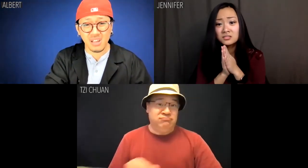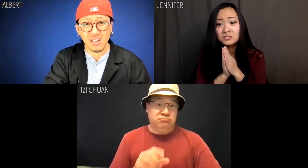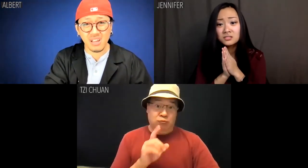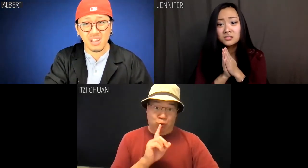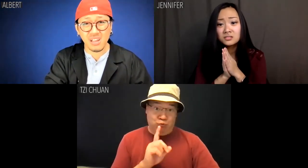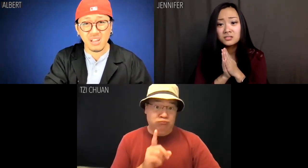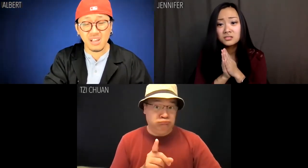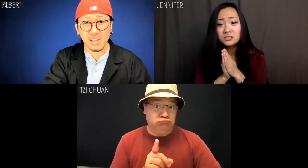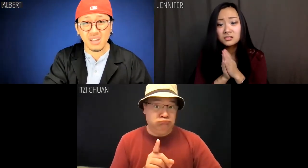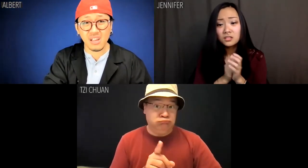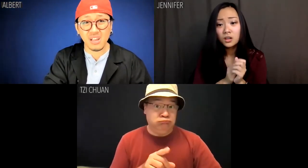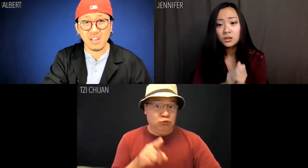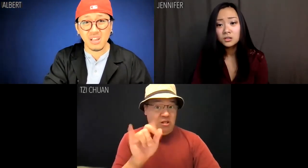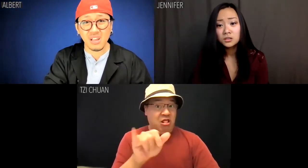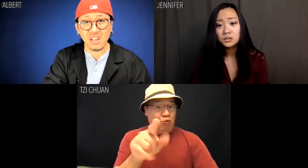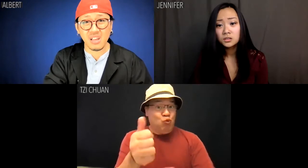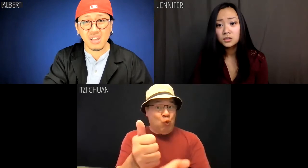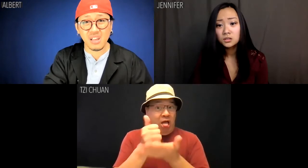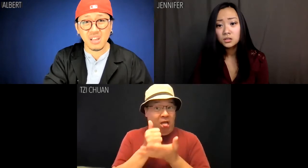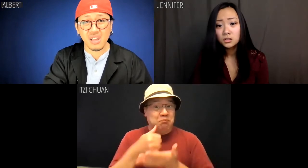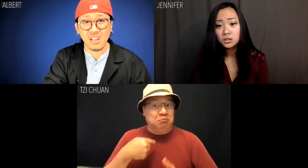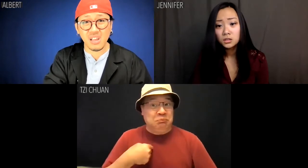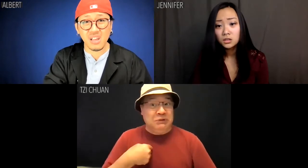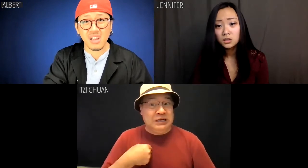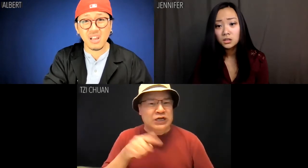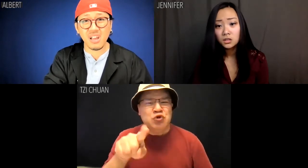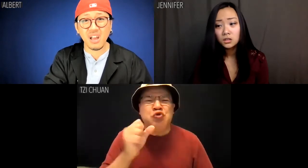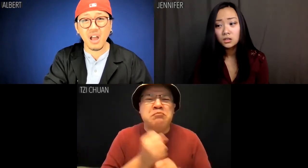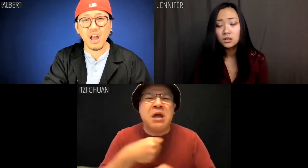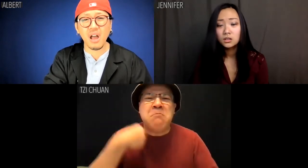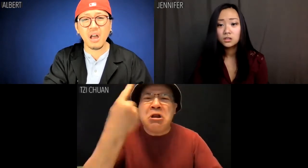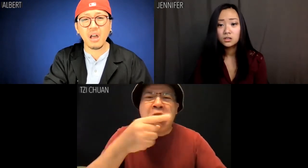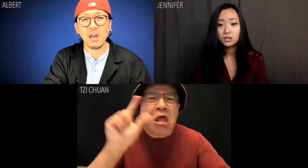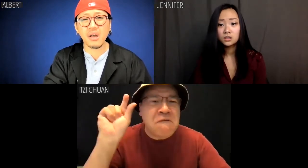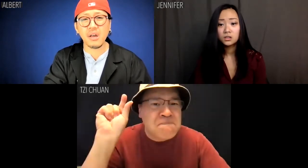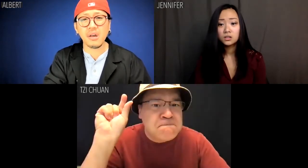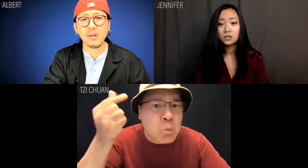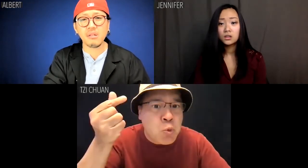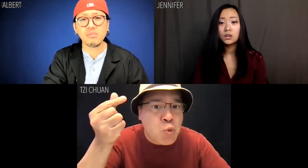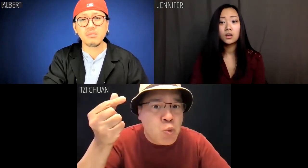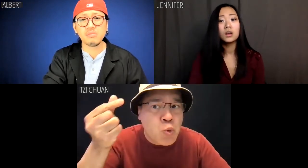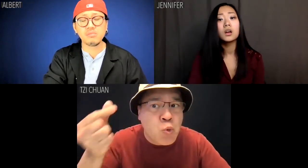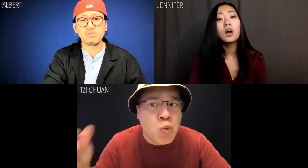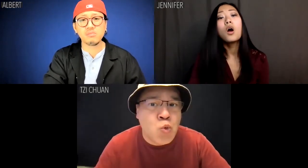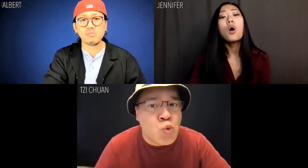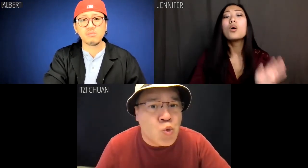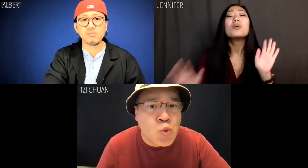Tzi Chuan: Oh, like you helped me? You made me look foolish.